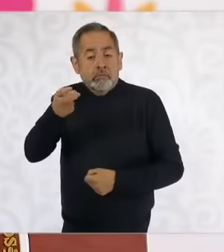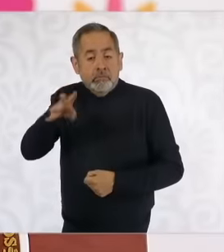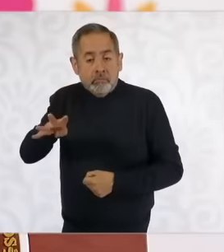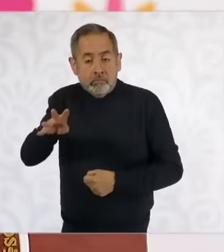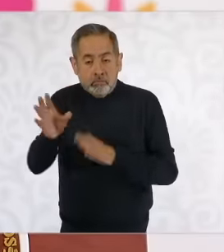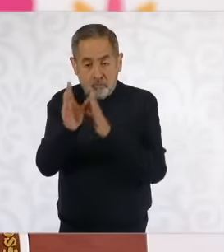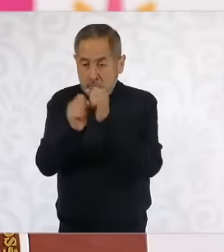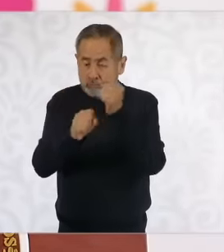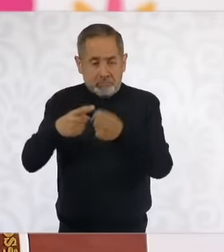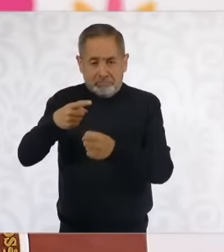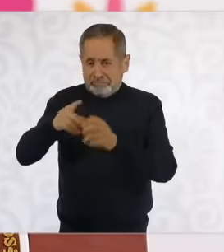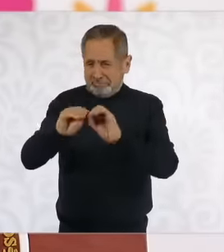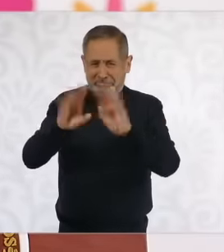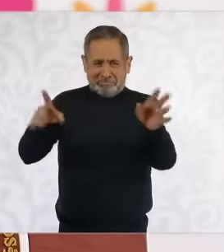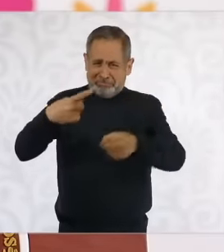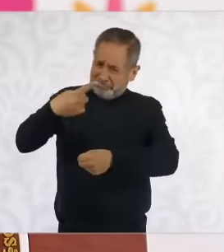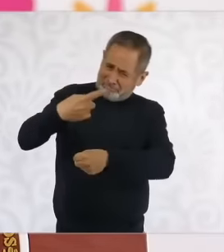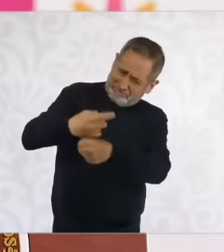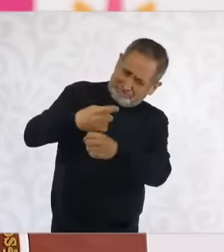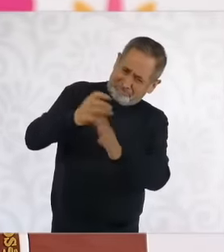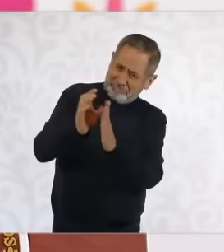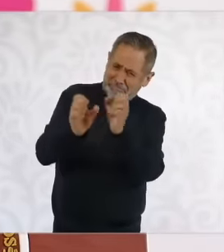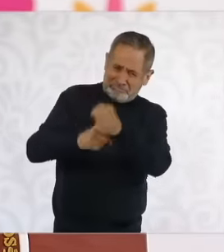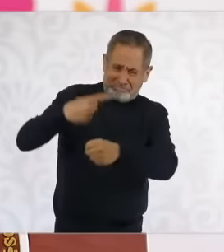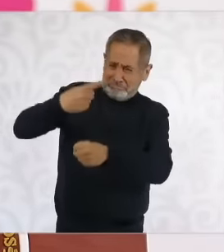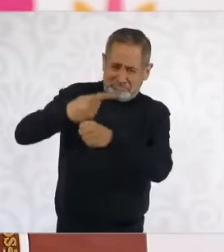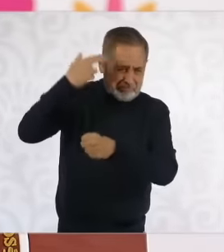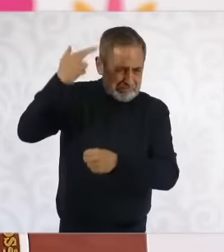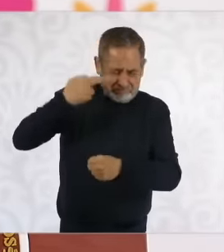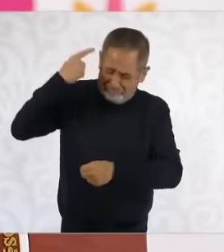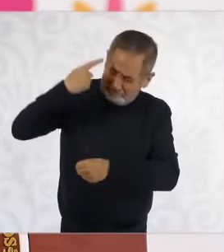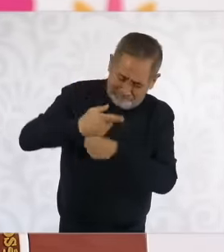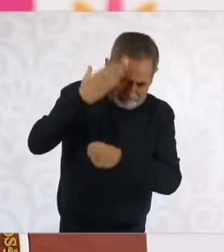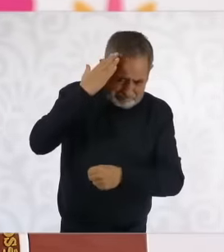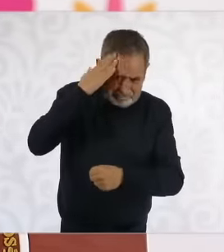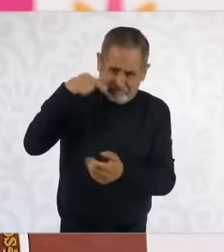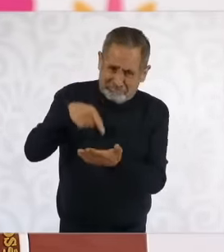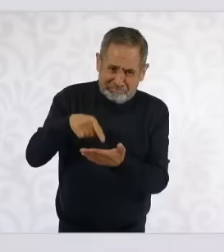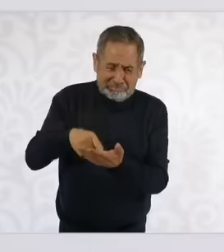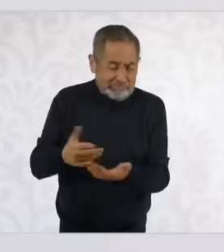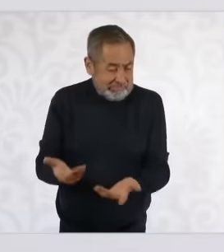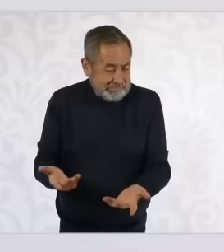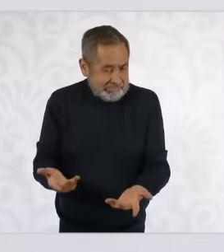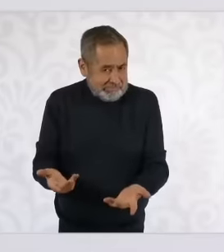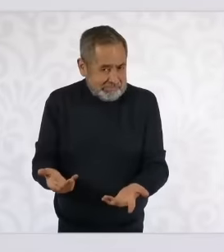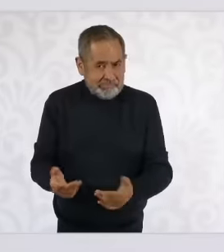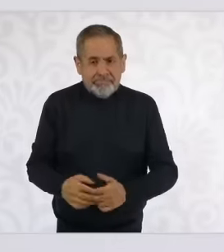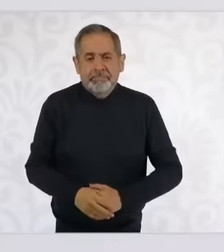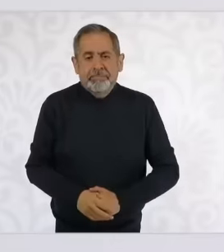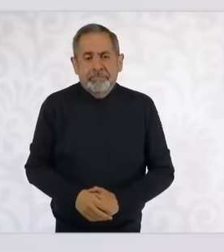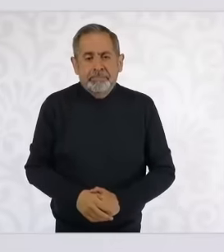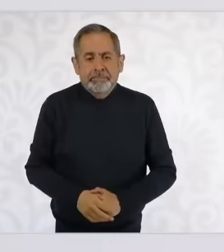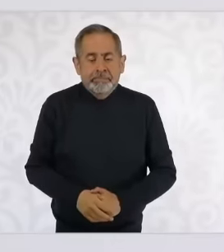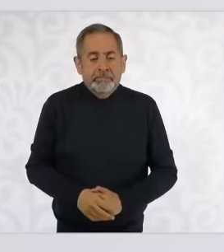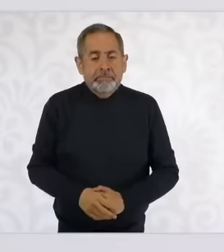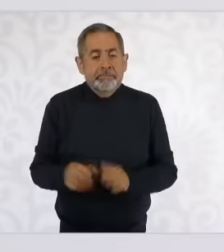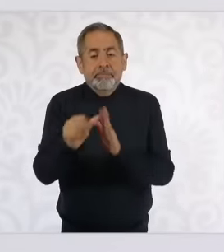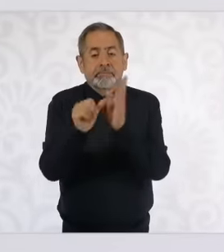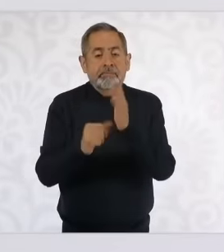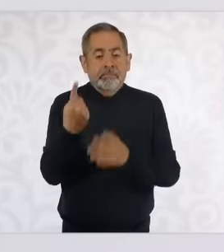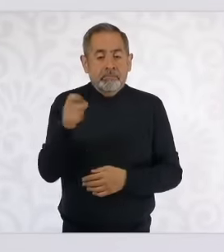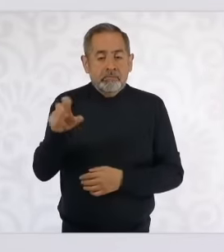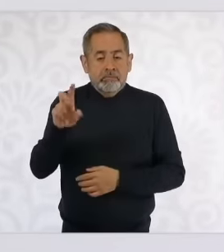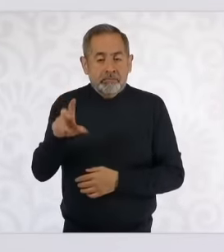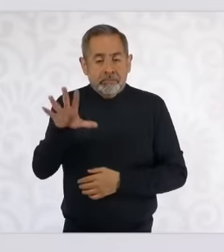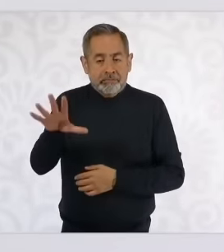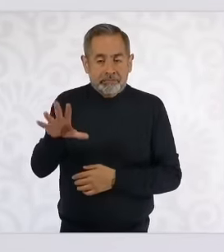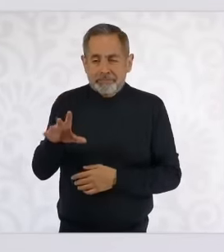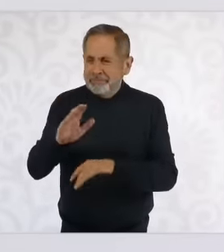sovereignty, 135 is clear about how the